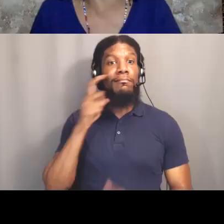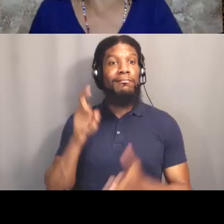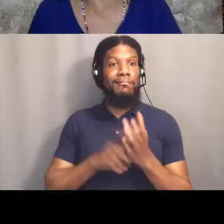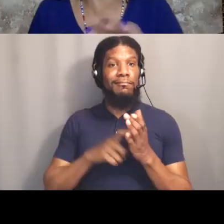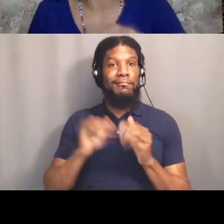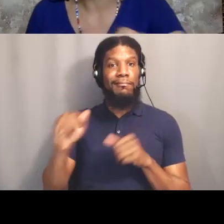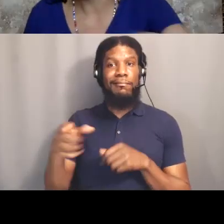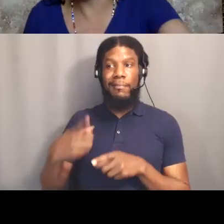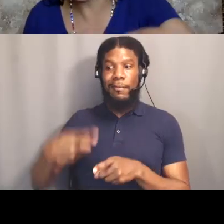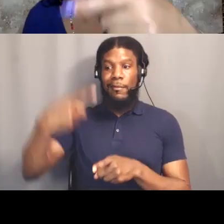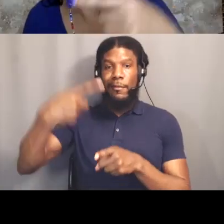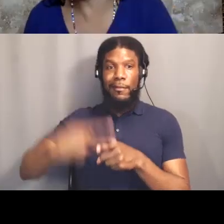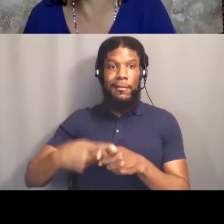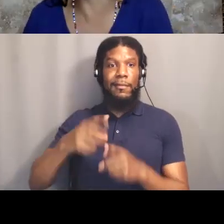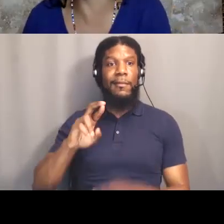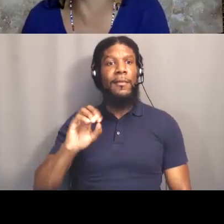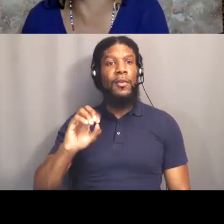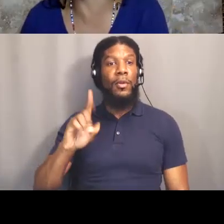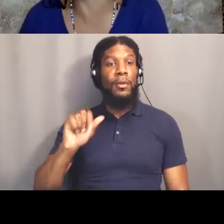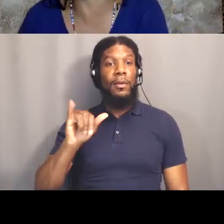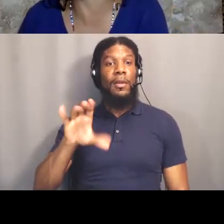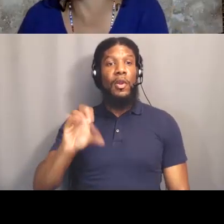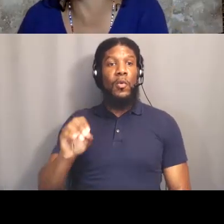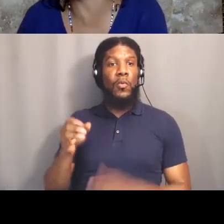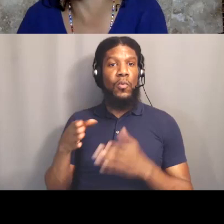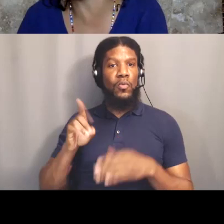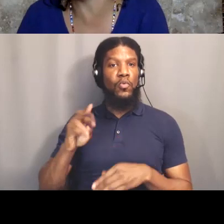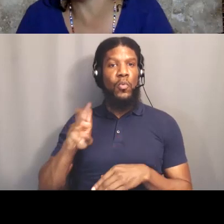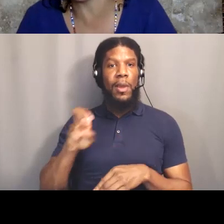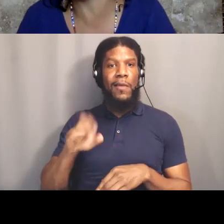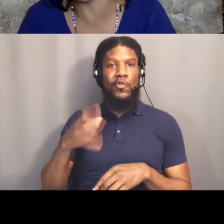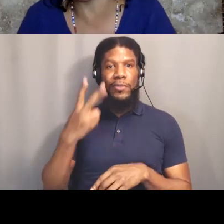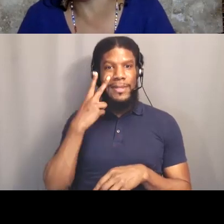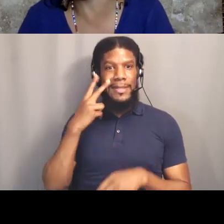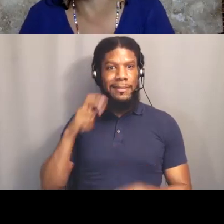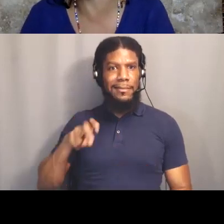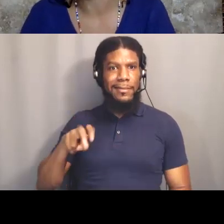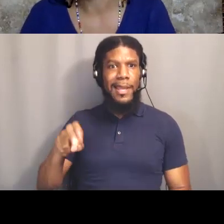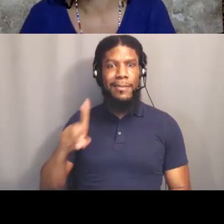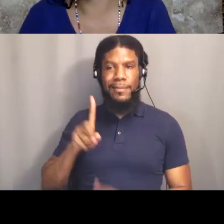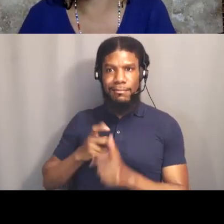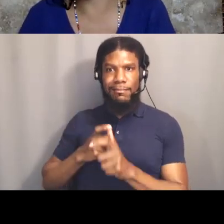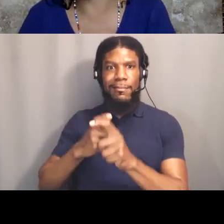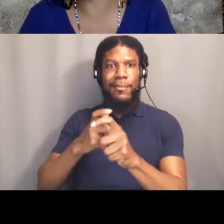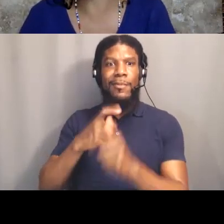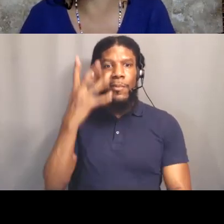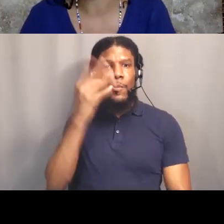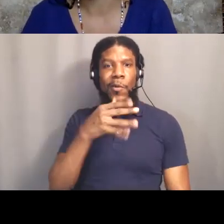and that's the stairs she's running up or the "Pretty Woman" mall, that mall right there in Rodeo & Wilshire.